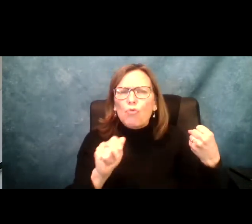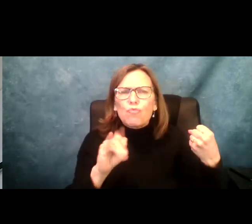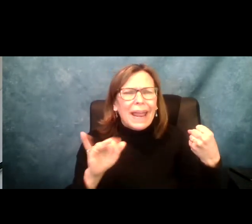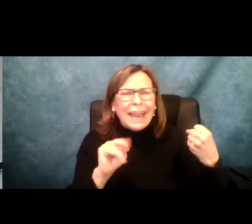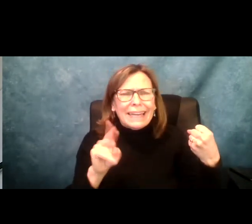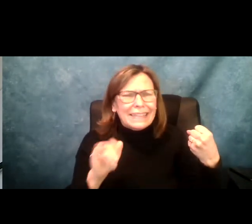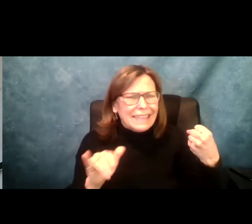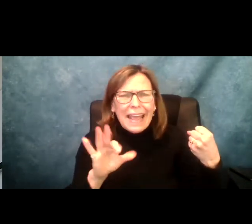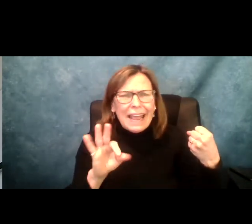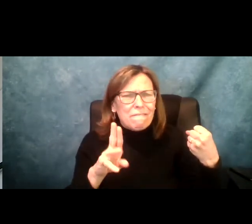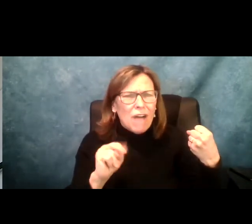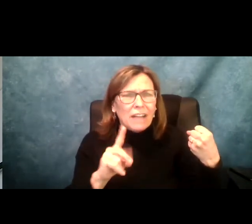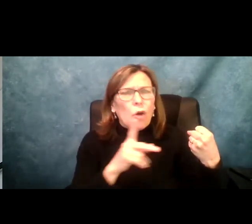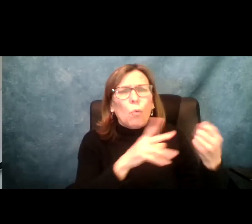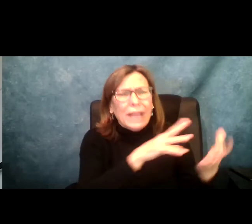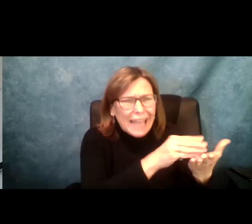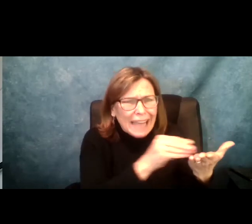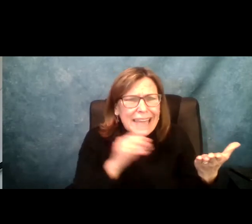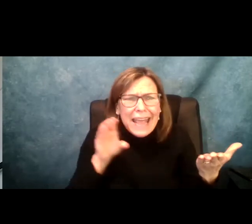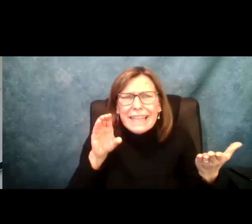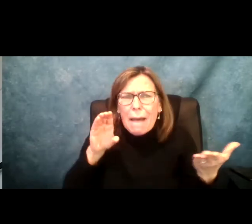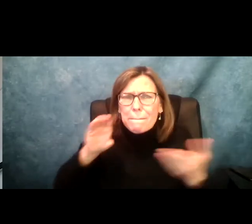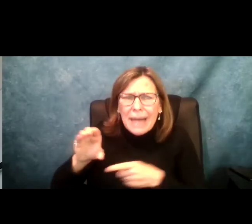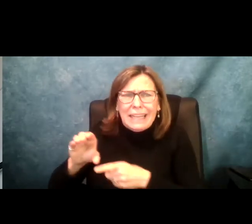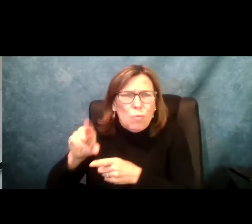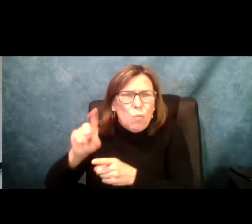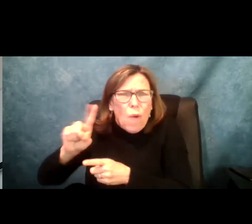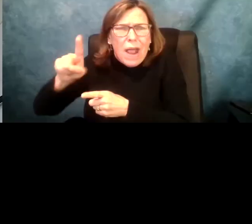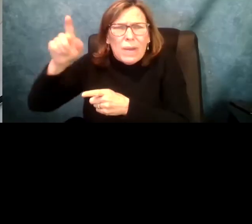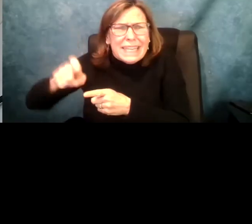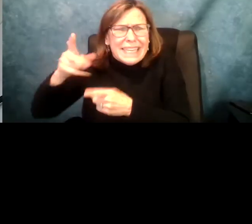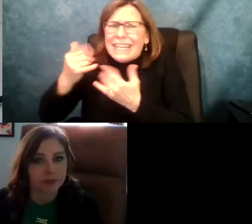can put no less than $20 billion in rainy day fund and